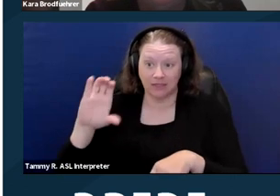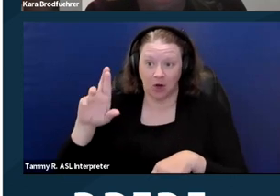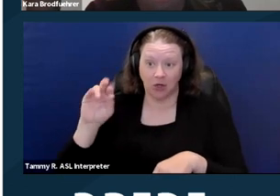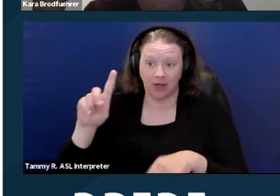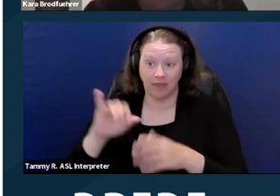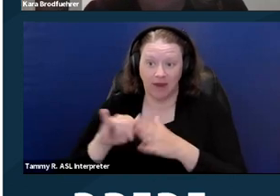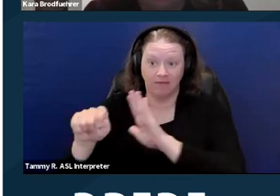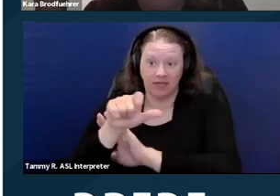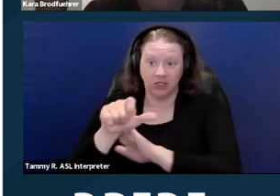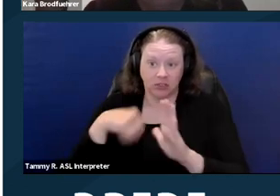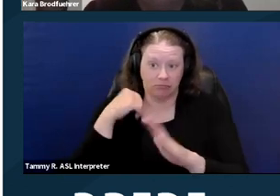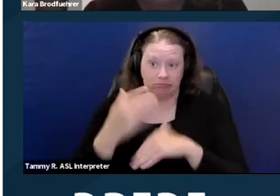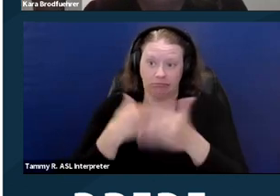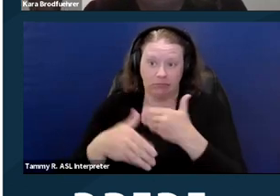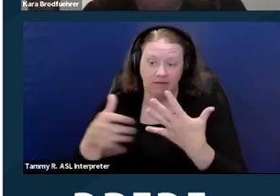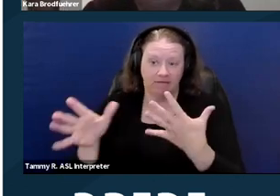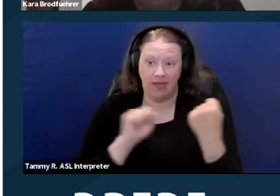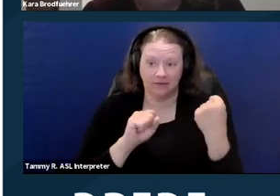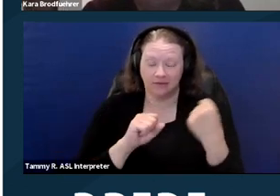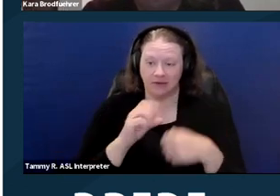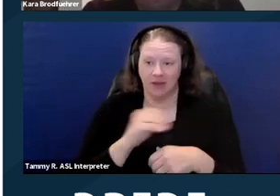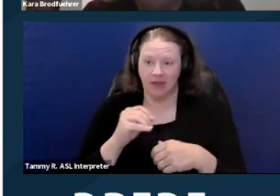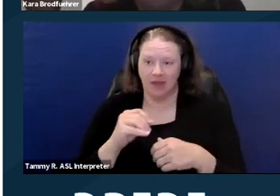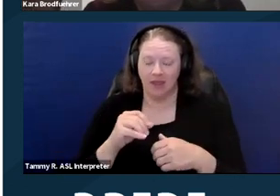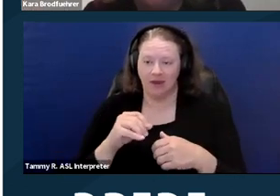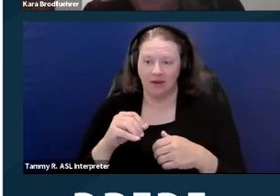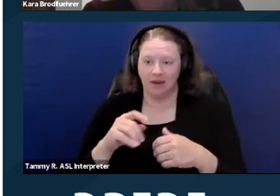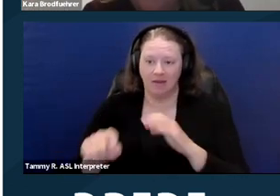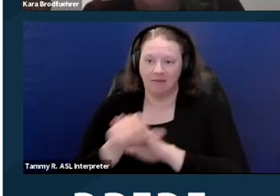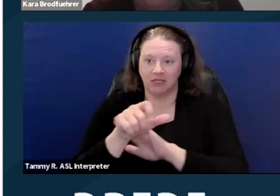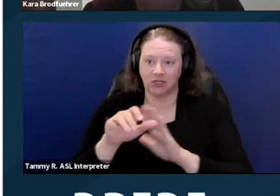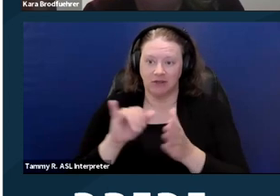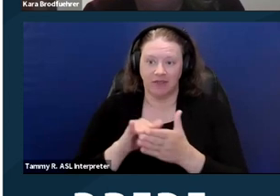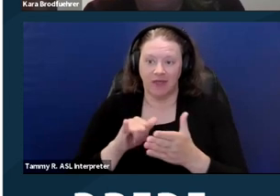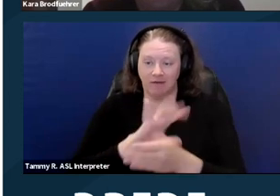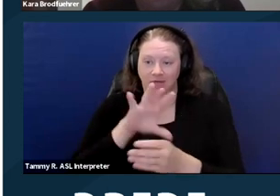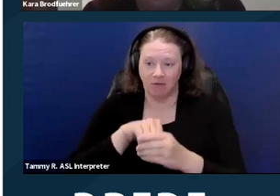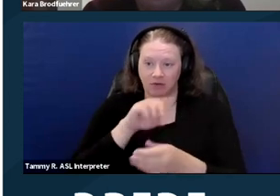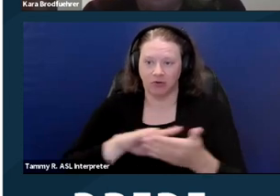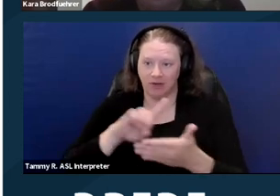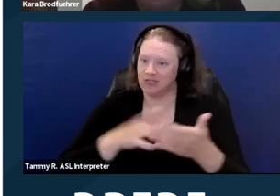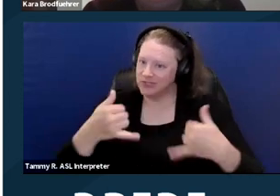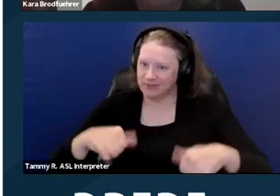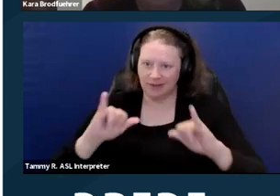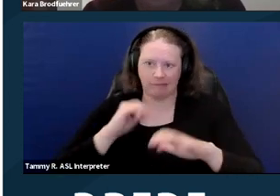And evictions that involve discrimination still move very fast. So, you know, we do have somebody